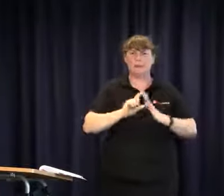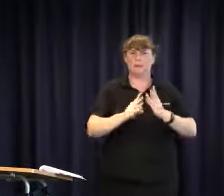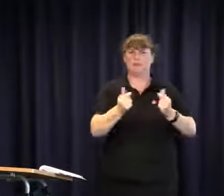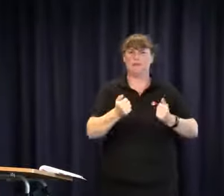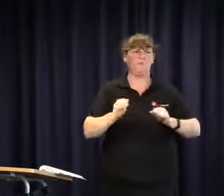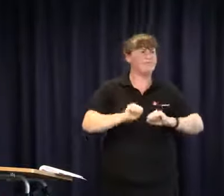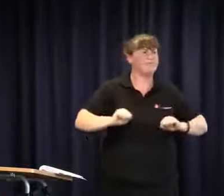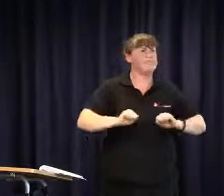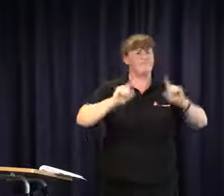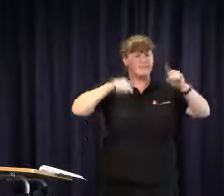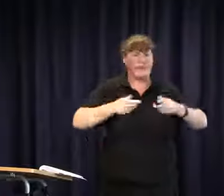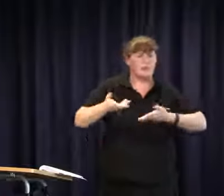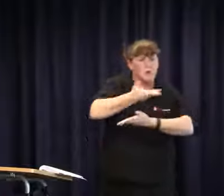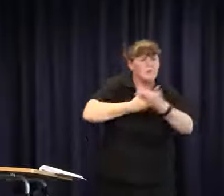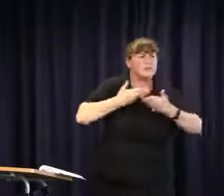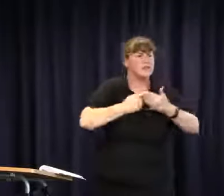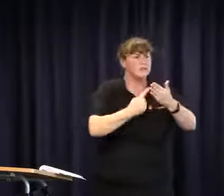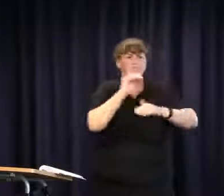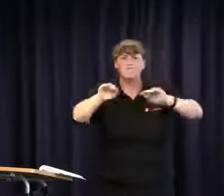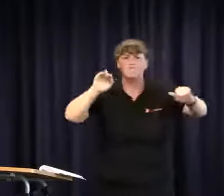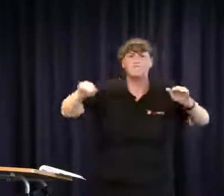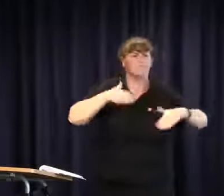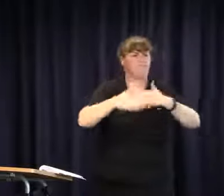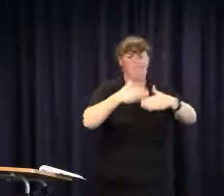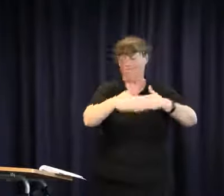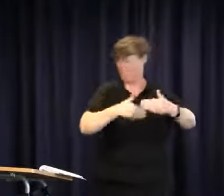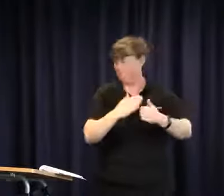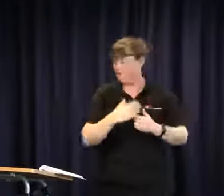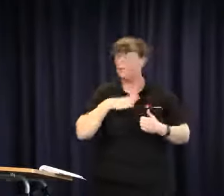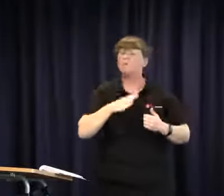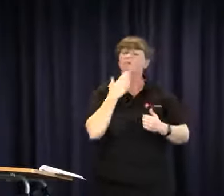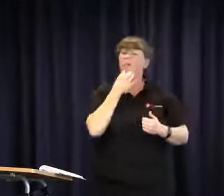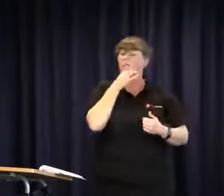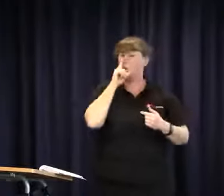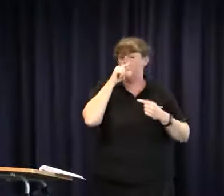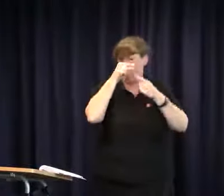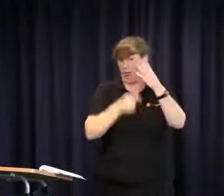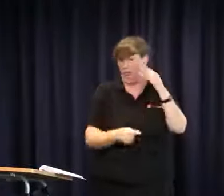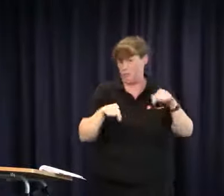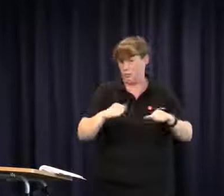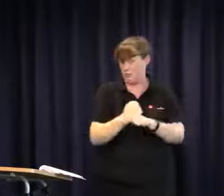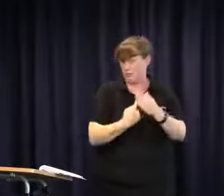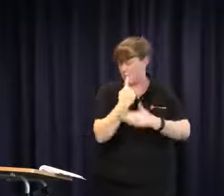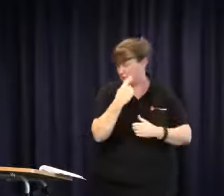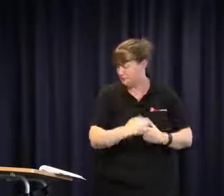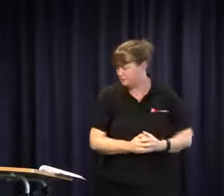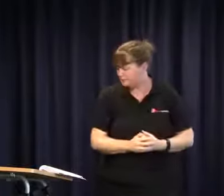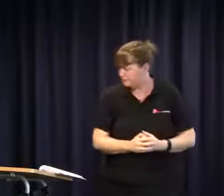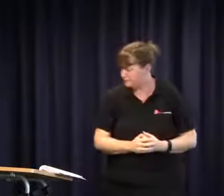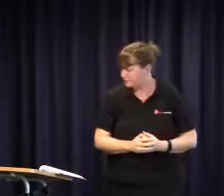If some people actually had not stood up and said, `Look, we need to get the conversation going,' we wouldn't be here today and I'd actually like to thank a few people who have